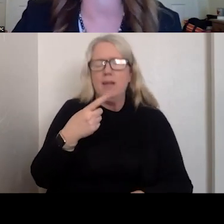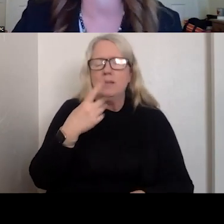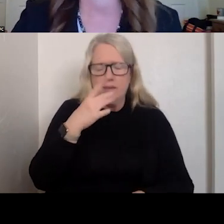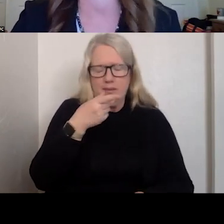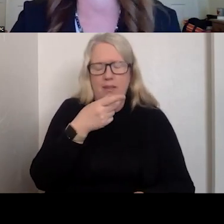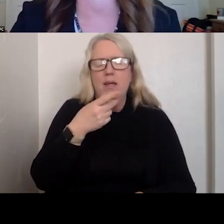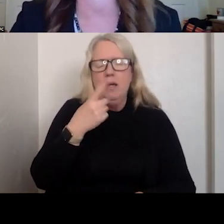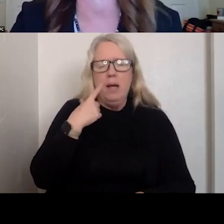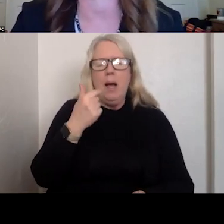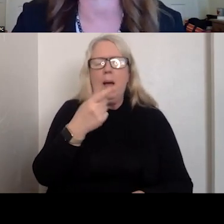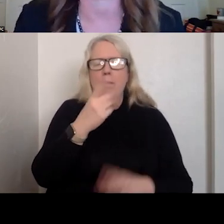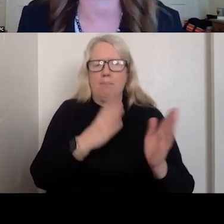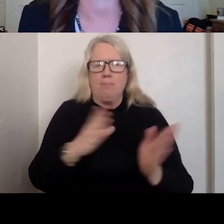EMERGENCY MEDICAL CARE.